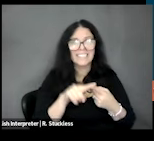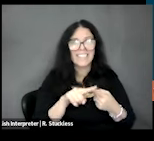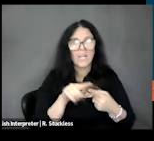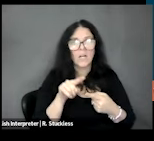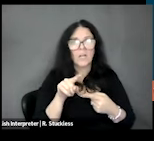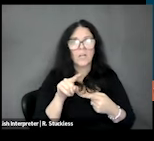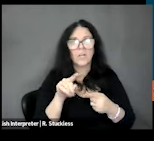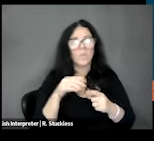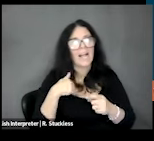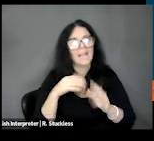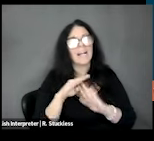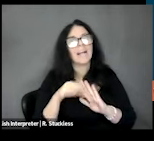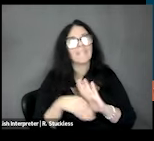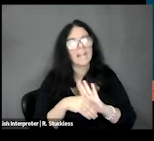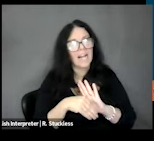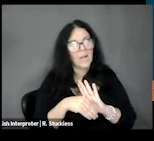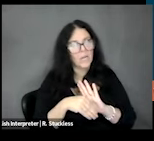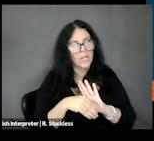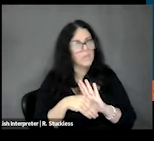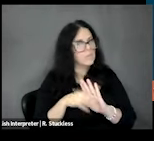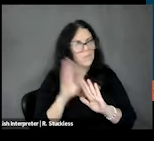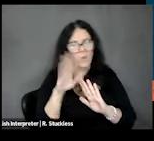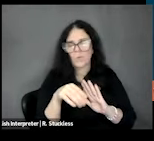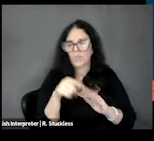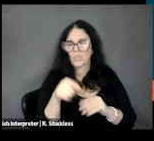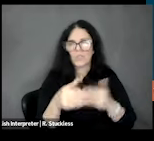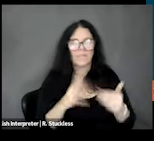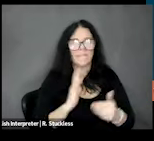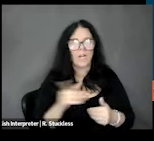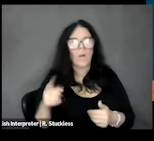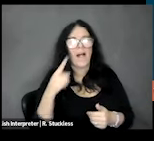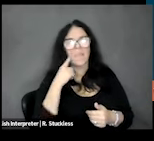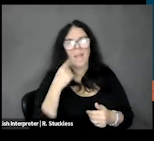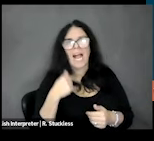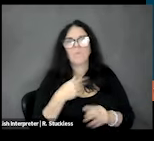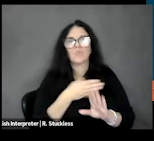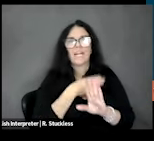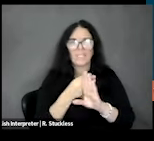half an hour yet for everything. ERIC: sorry I thought I was trying to get it to two. Okay sure yeah well